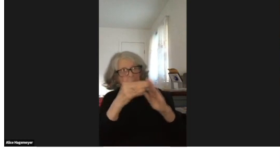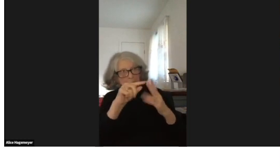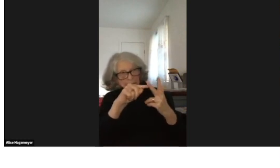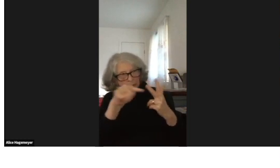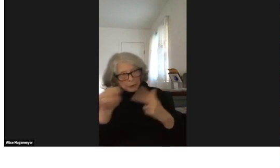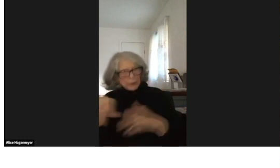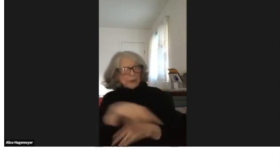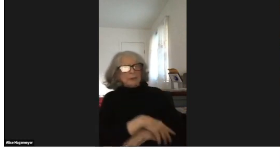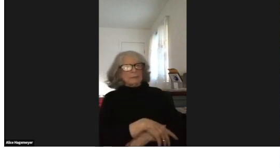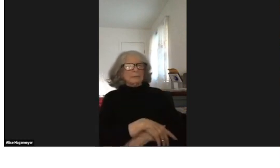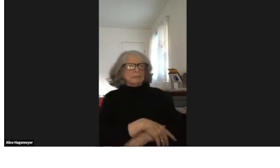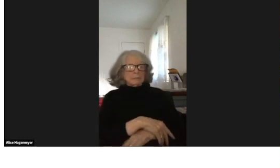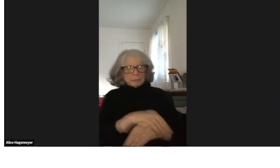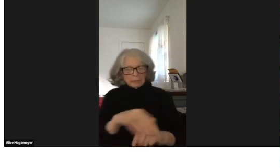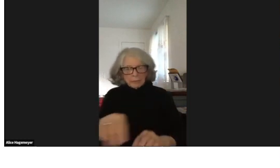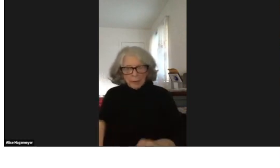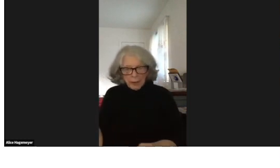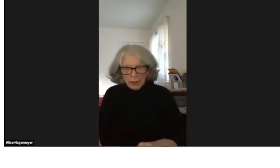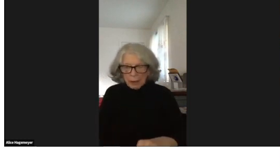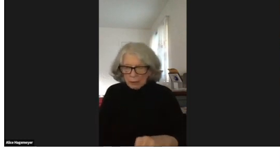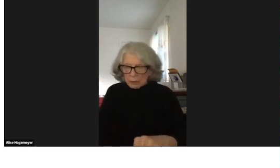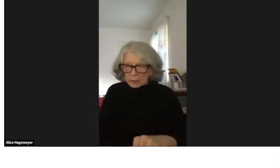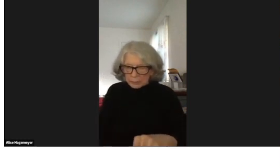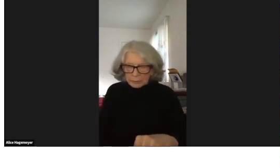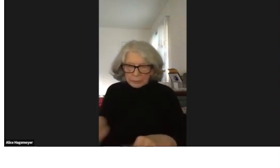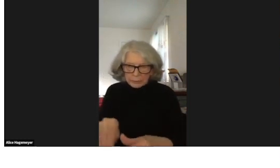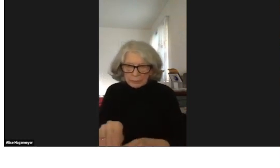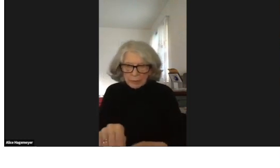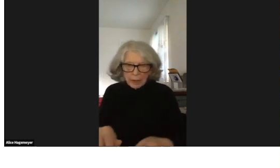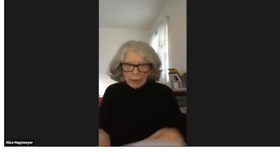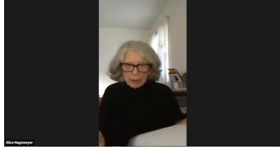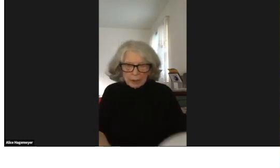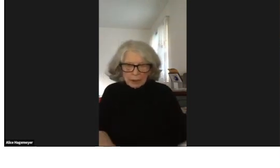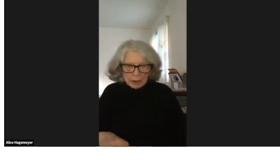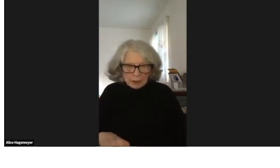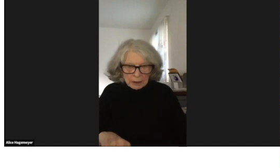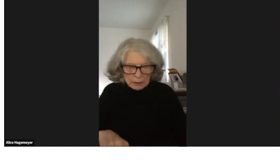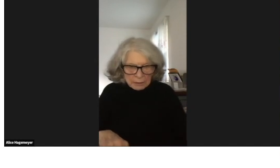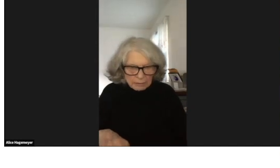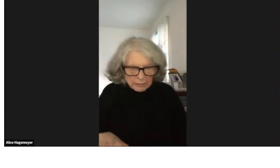and the CODA communities were all honored through these awards.